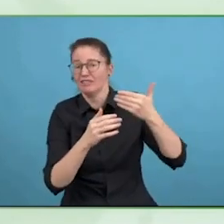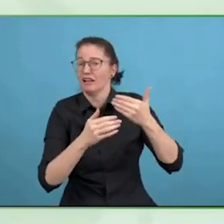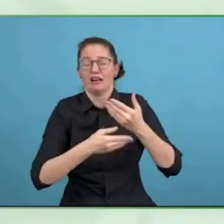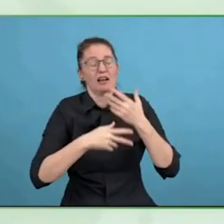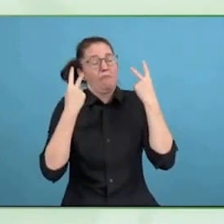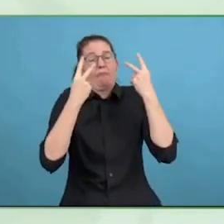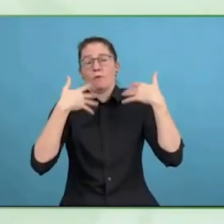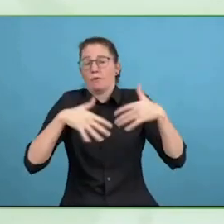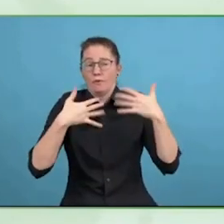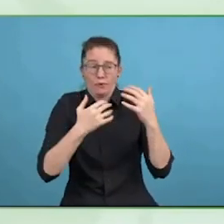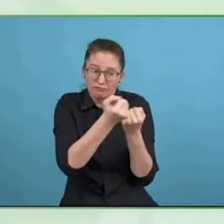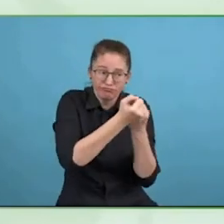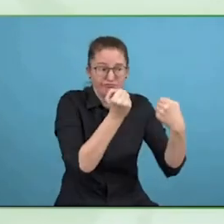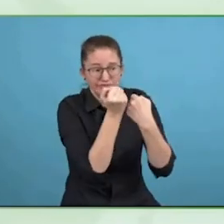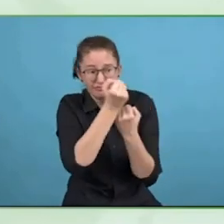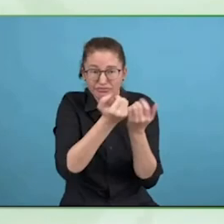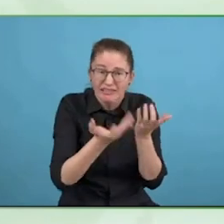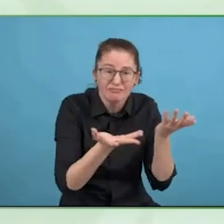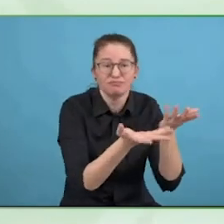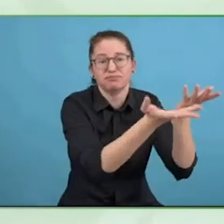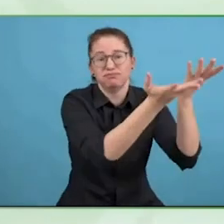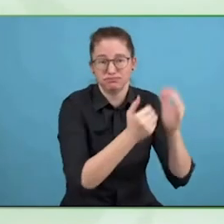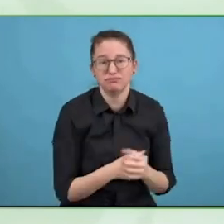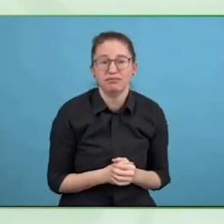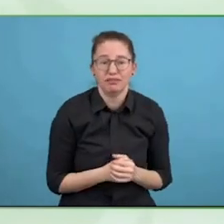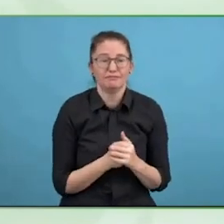really matters is you have got a name seeking executive whose job it